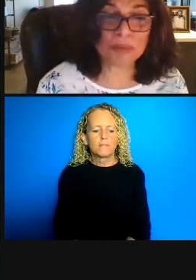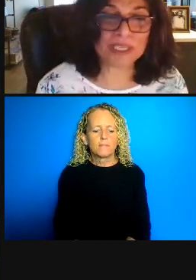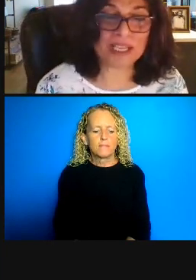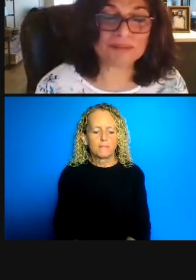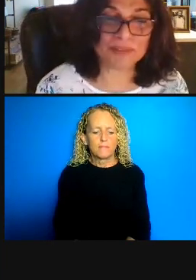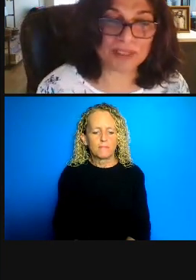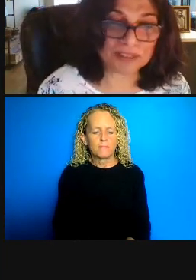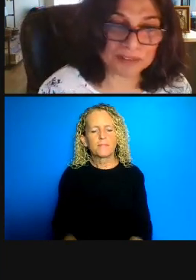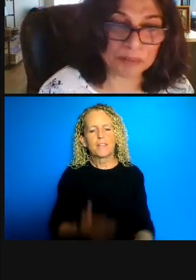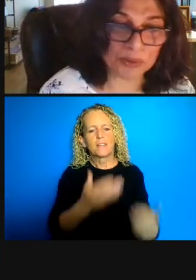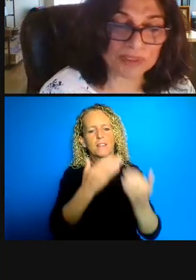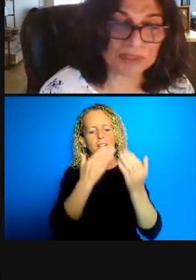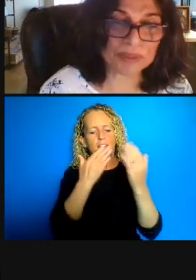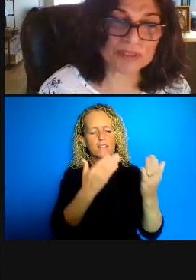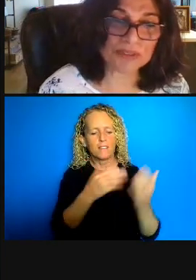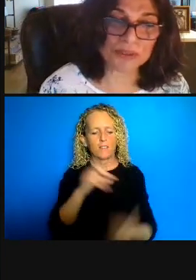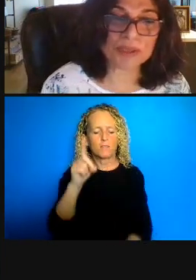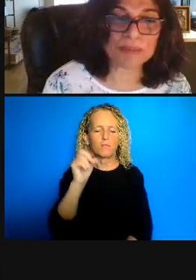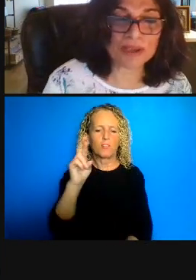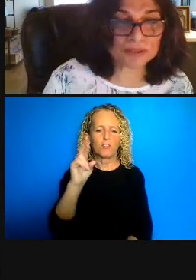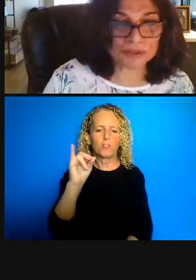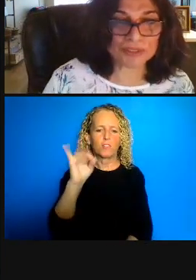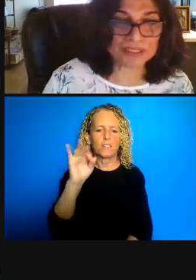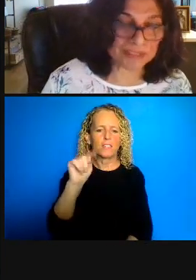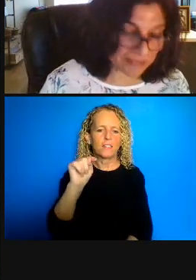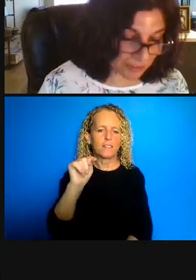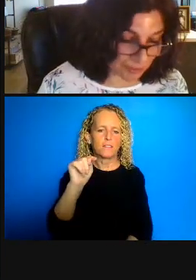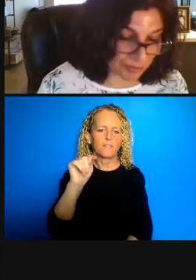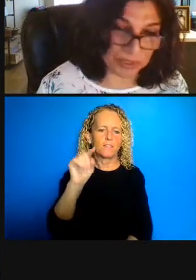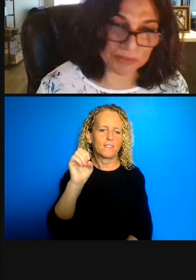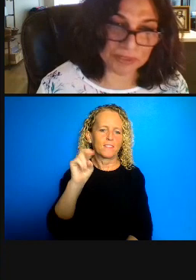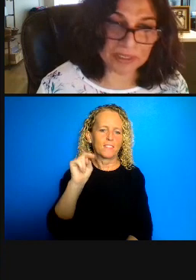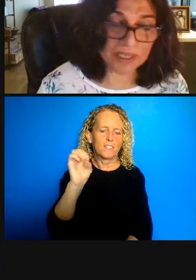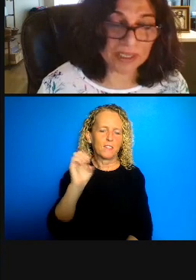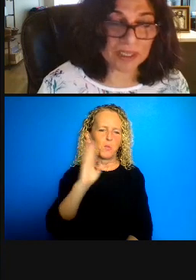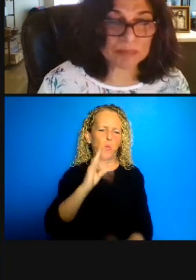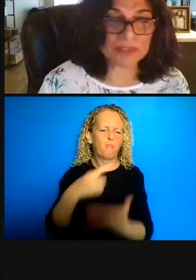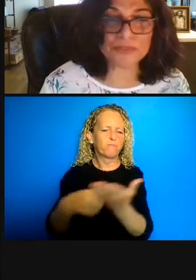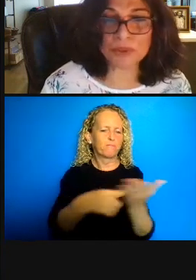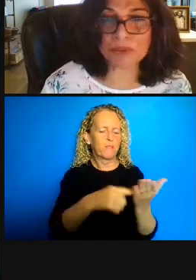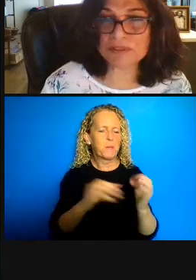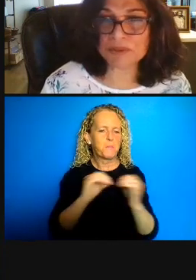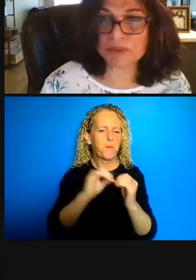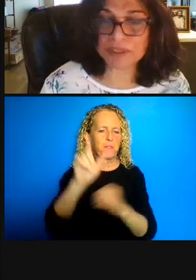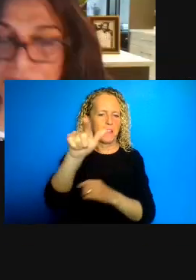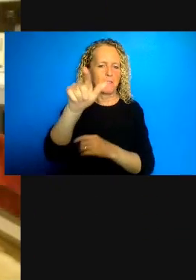Thank you. Thank you. Thank you Dr. Iftene, I'm sure we have lots more that we can talk about during the time period but viewers you heard it